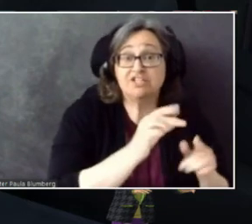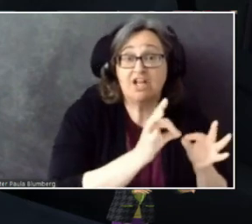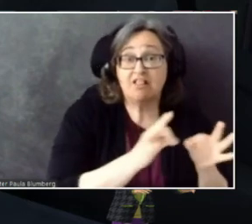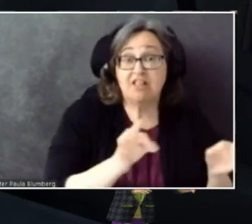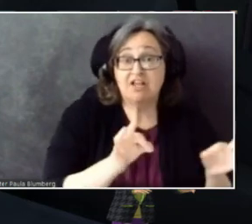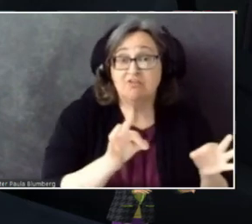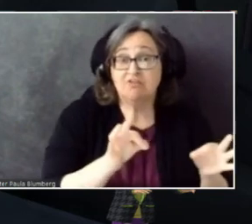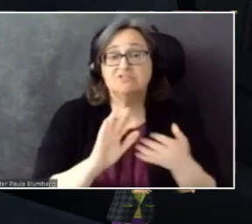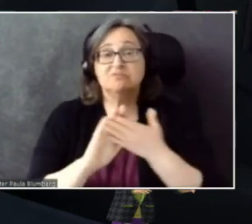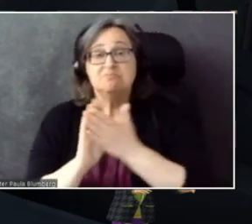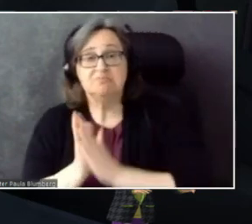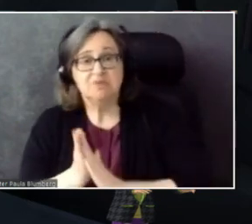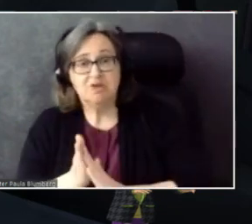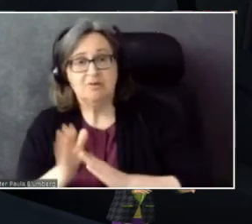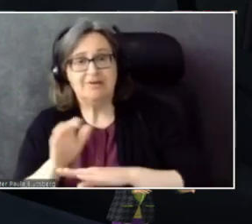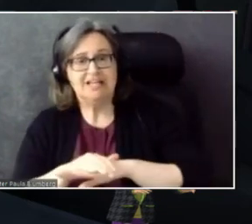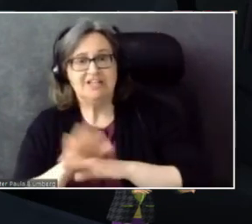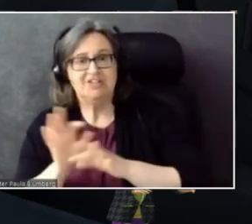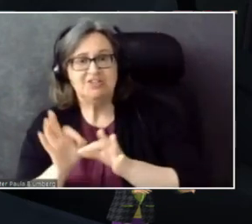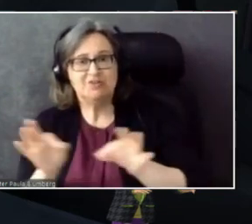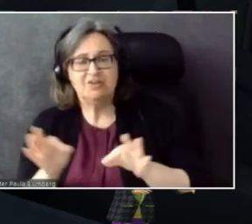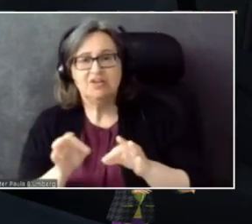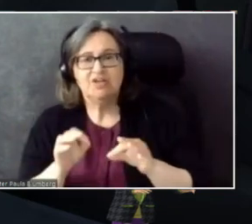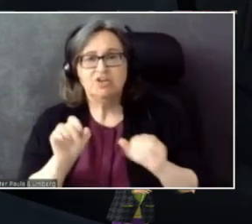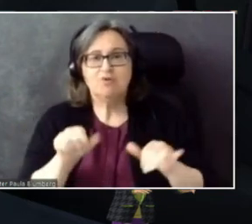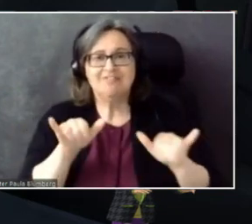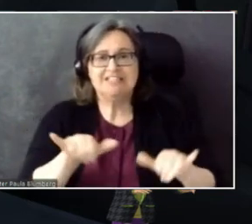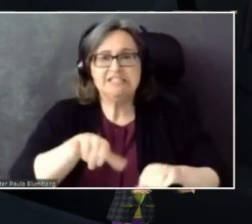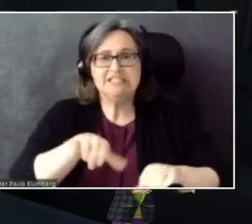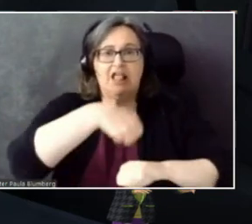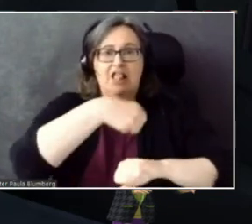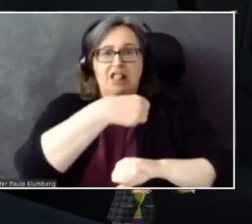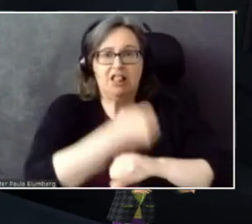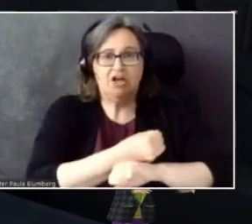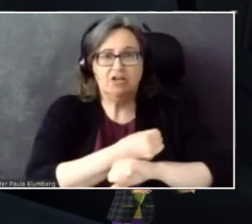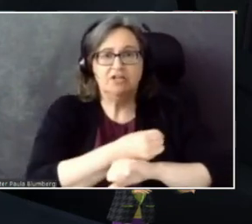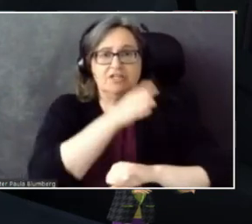have to stay locked into speaking French.